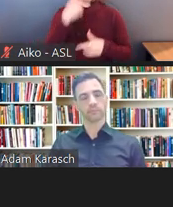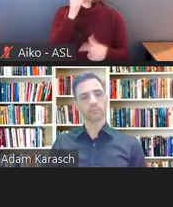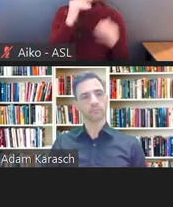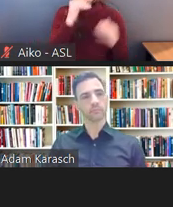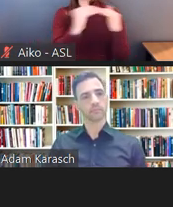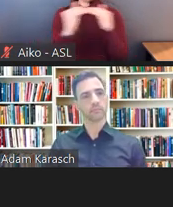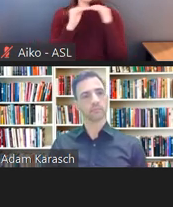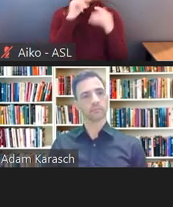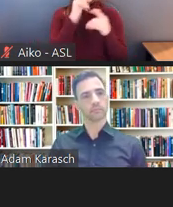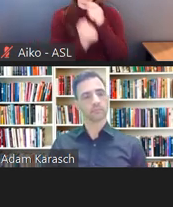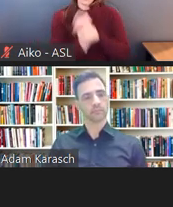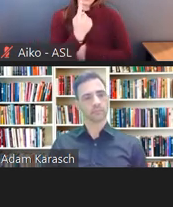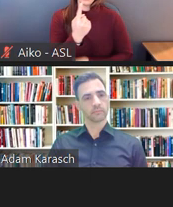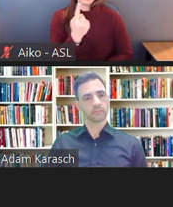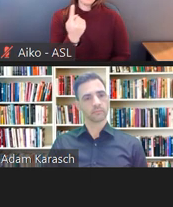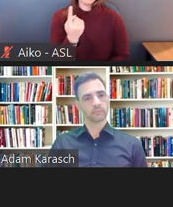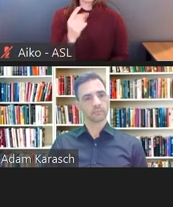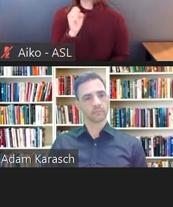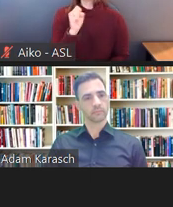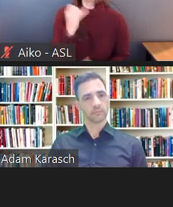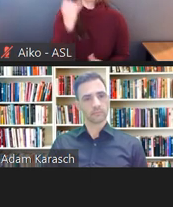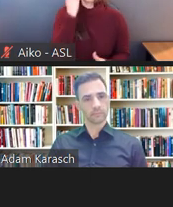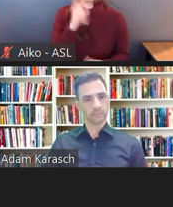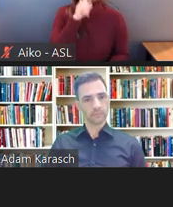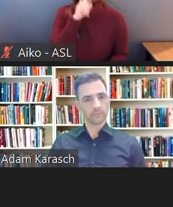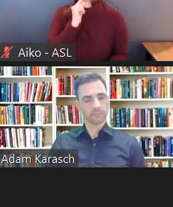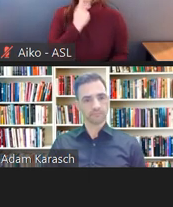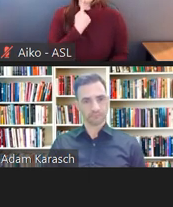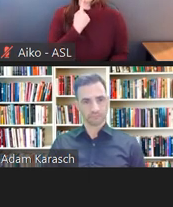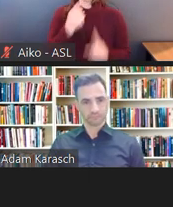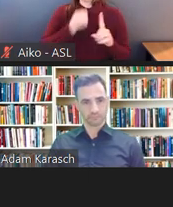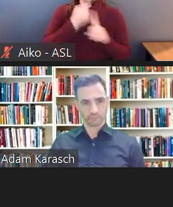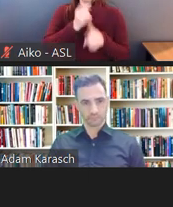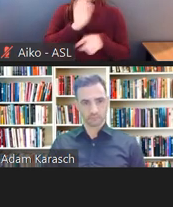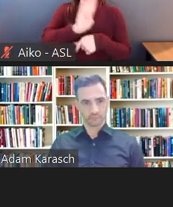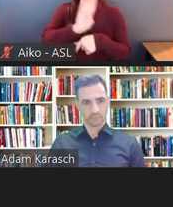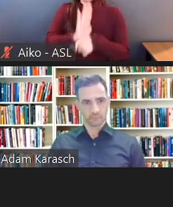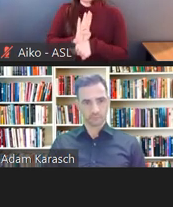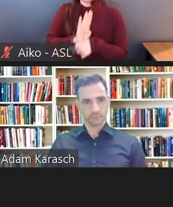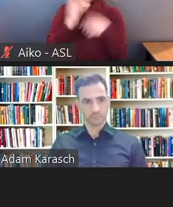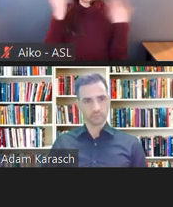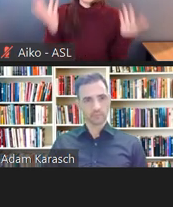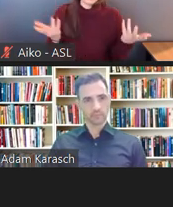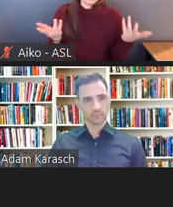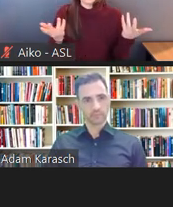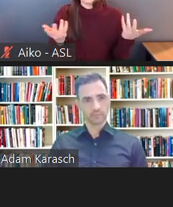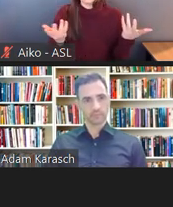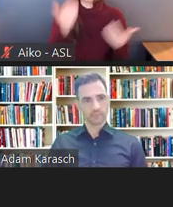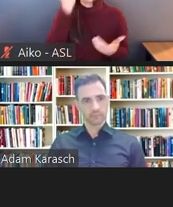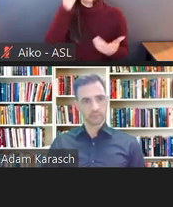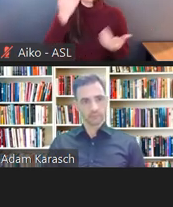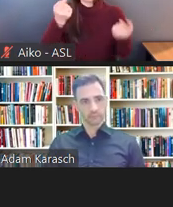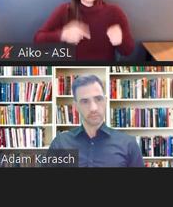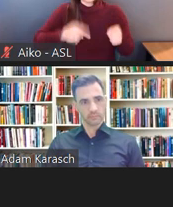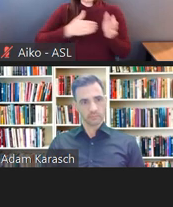is really not a factor unless it's going to change the nature of your business. That happens very often where a disabled individual--